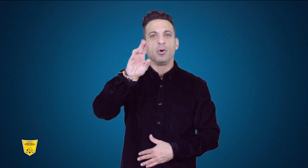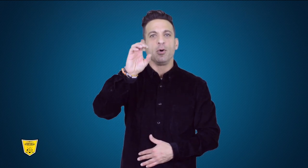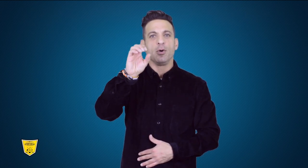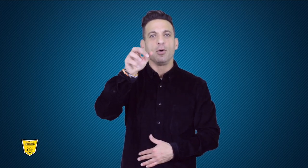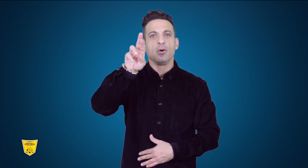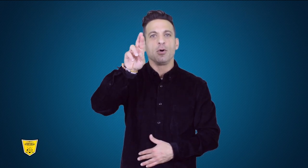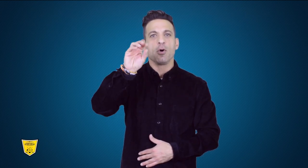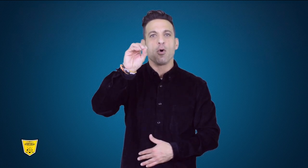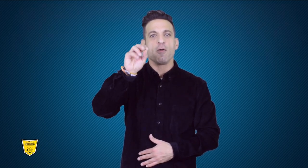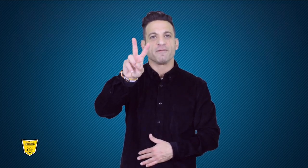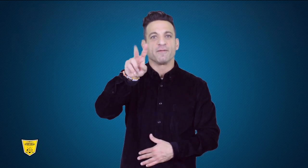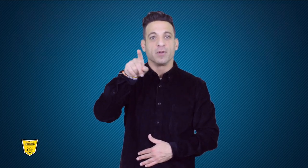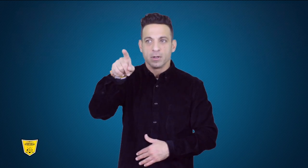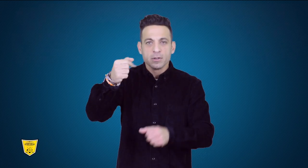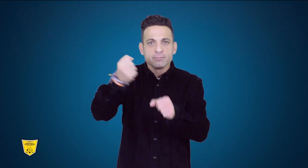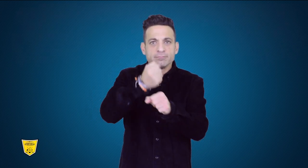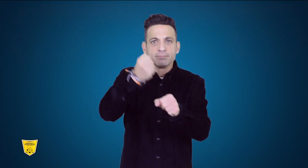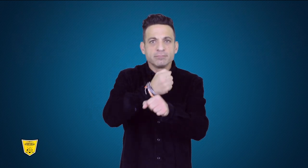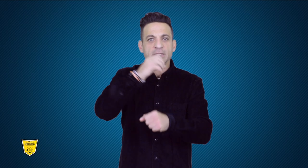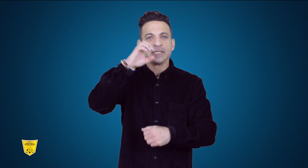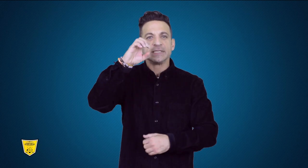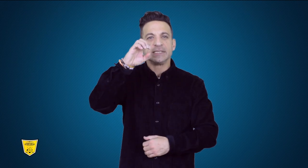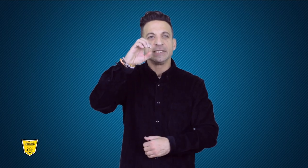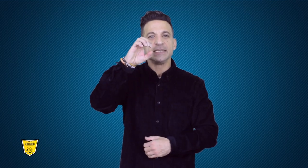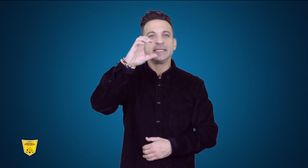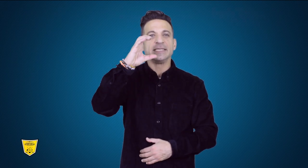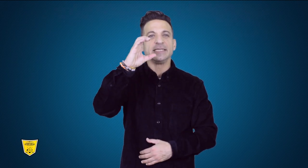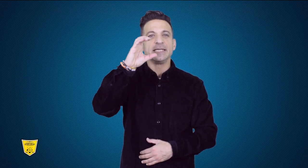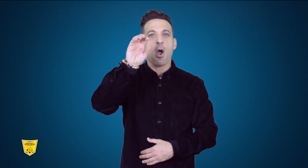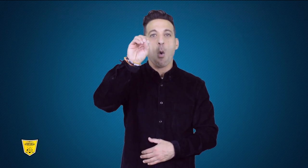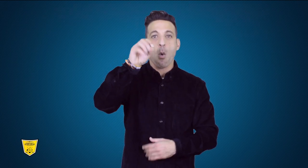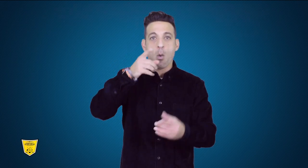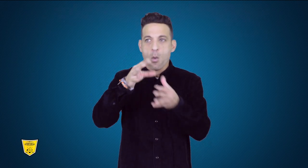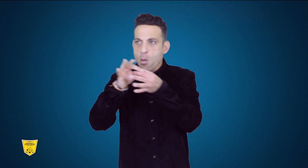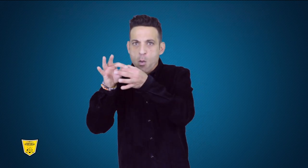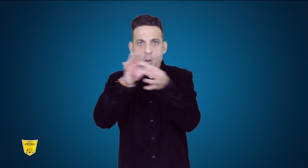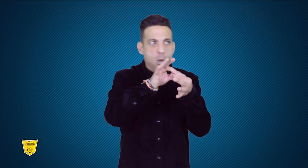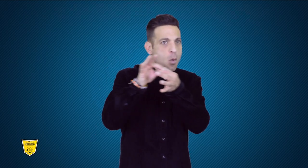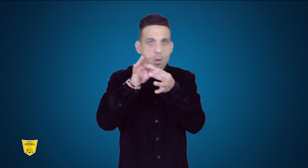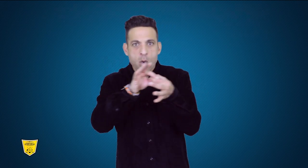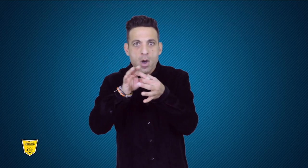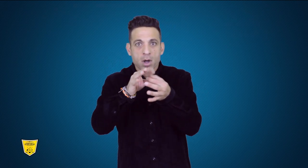an instrumental role in keeping communication open